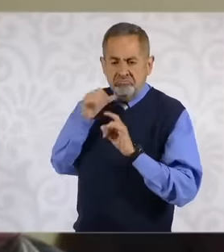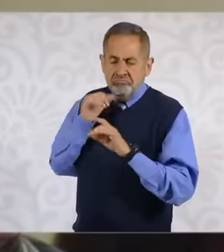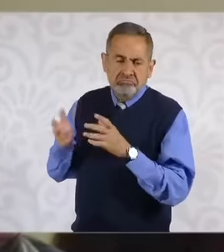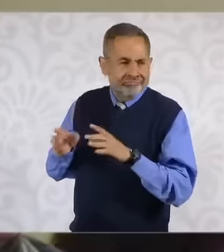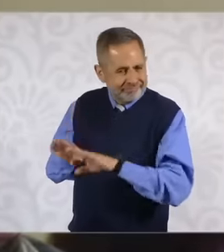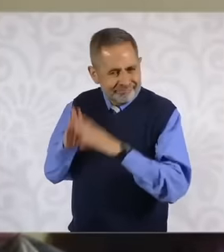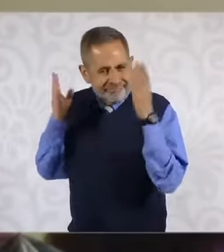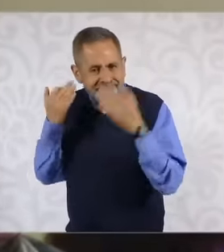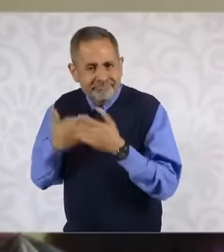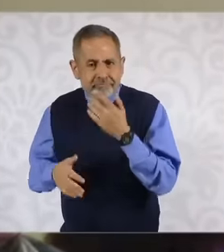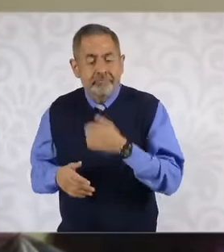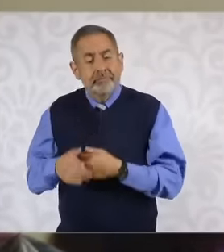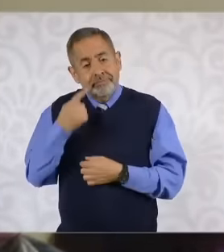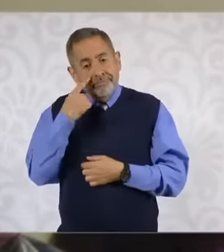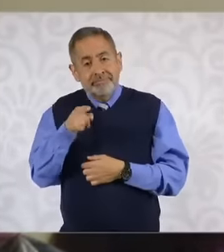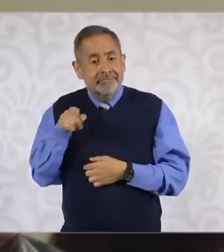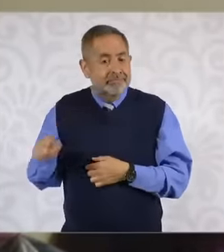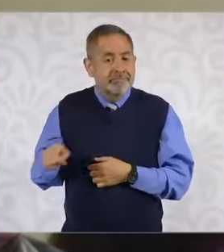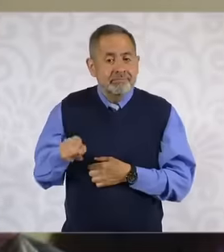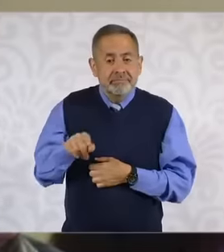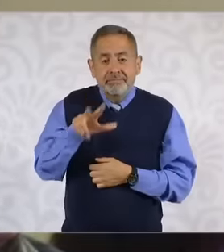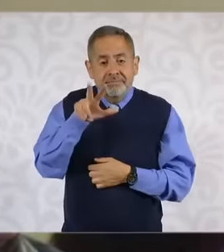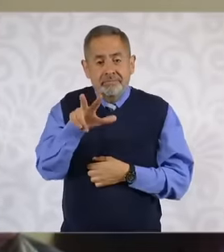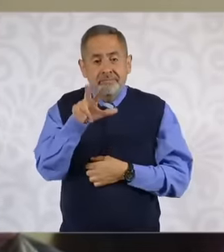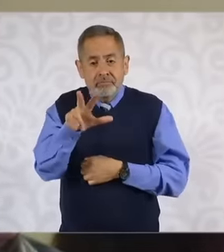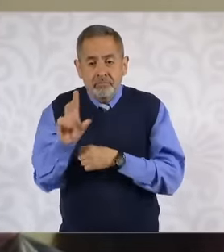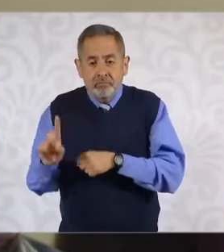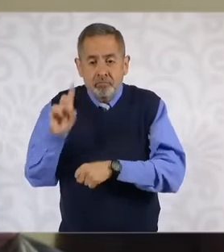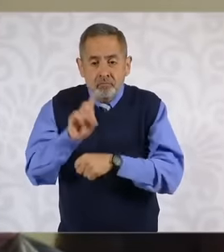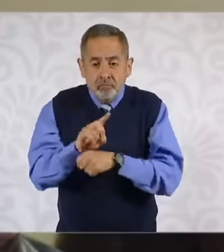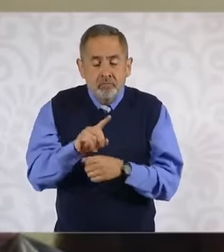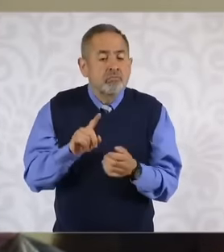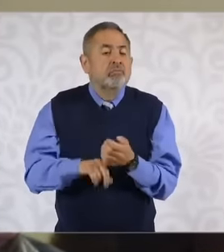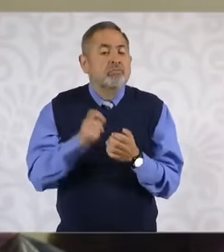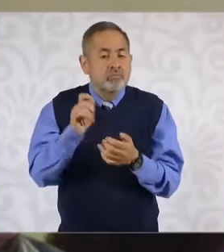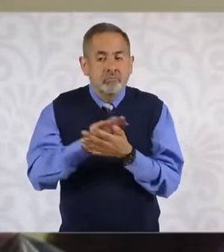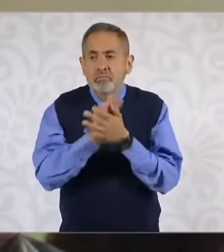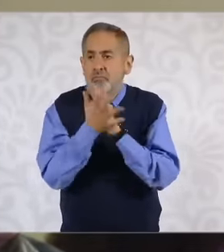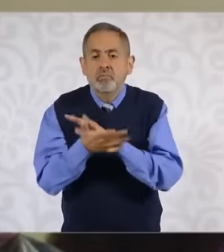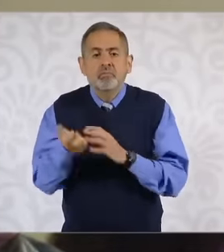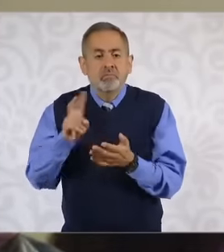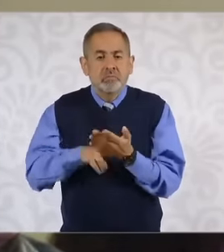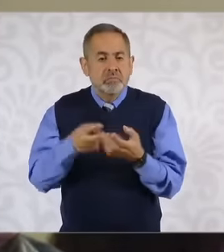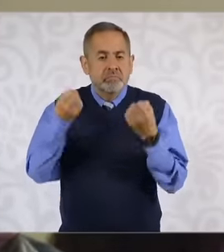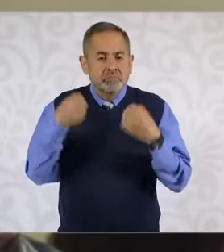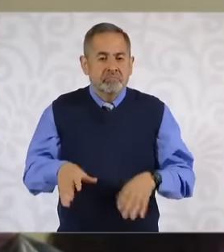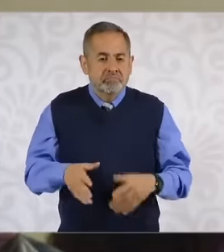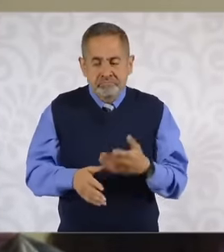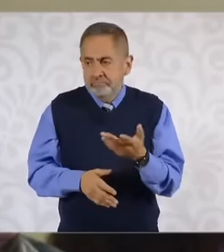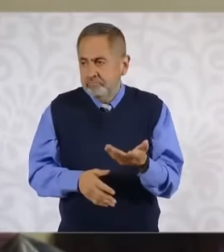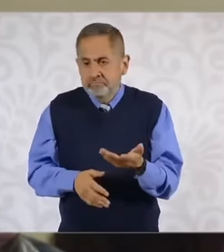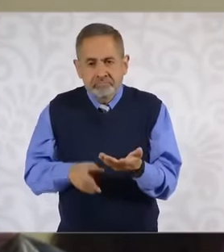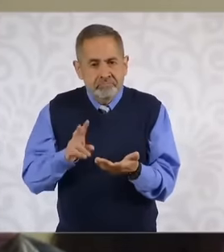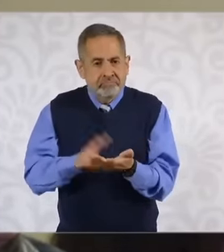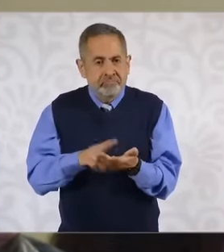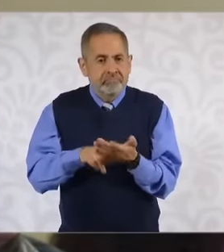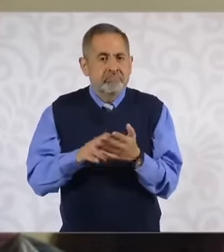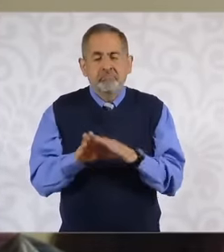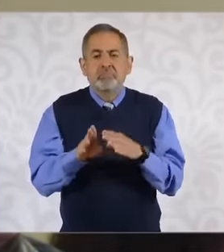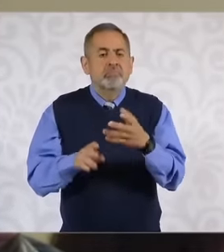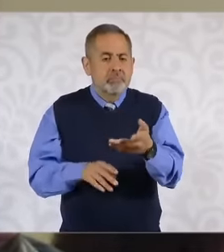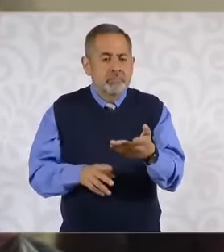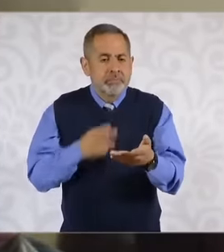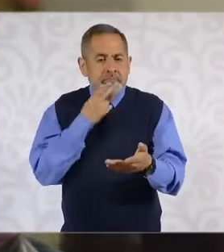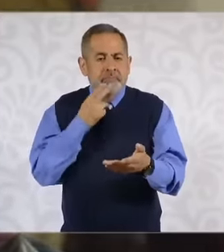that 18 days of blockade is equivalent to the cost of those of the What would be used to fix to